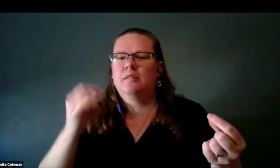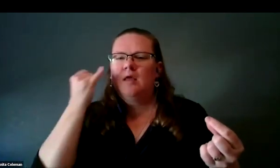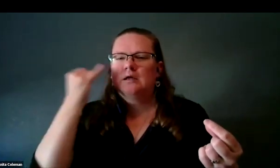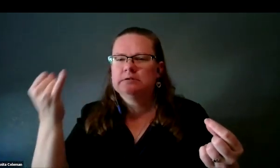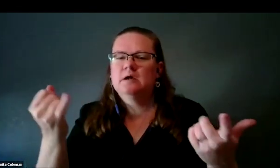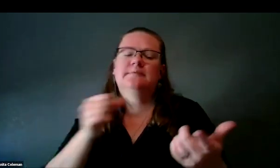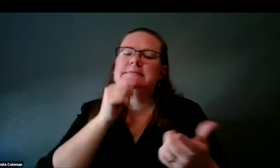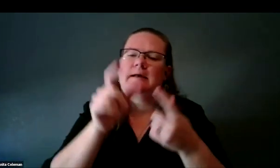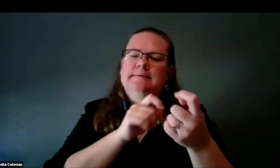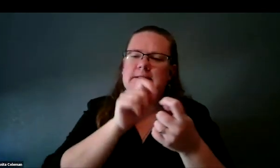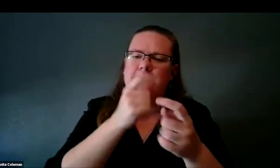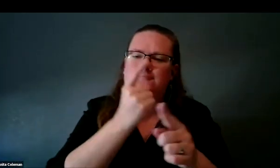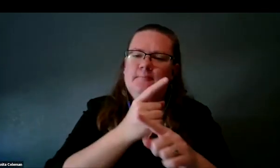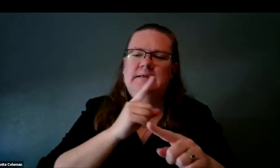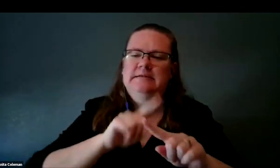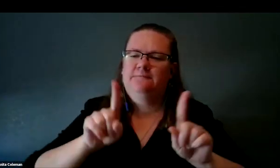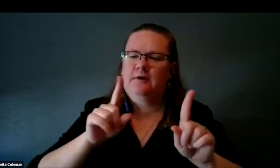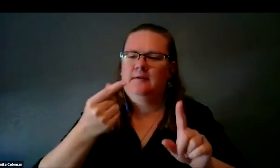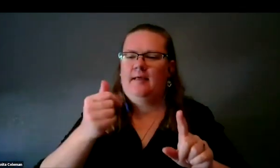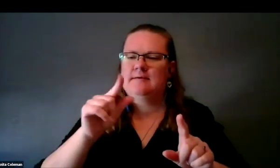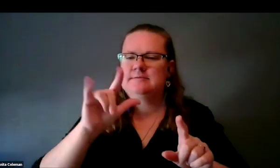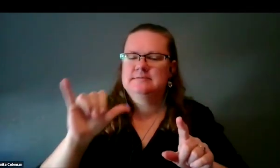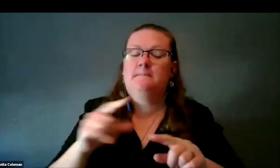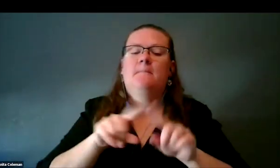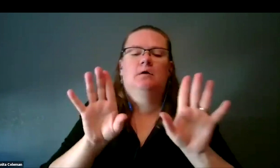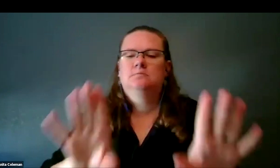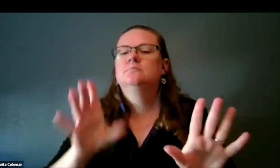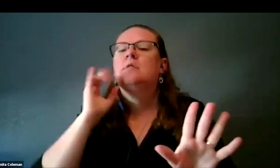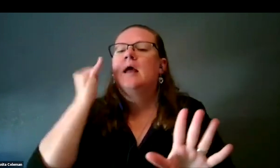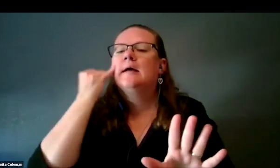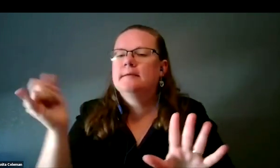The idea is that the scale is different, but the material is the same.